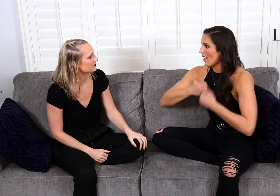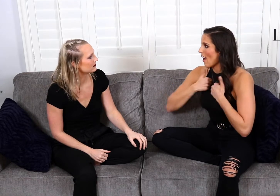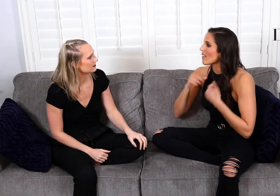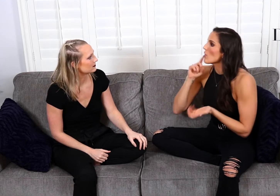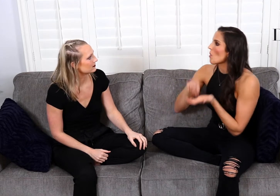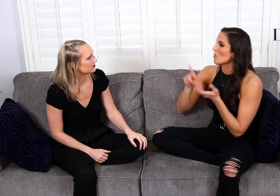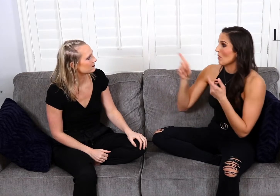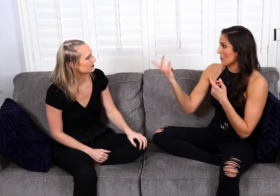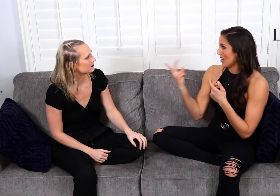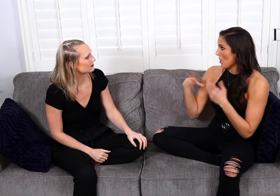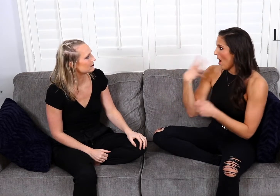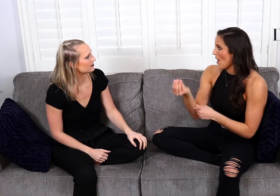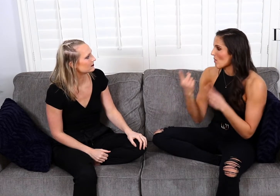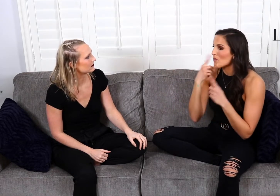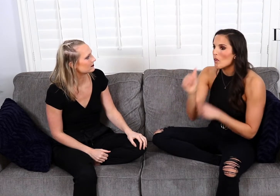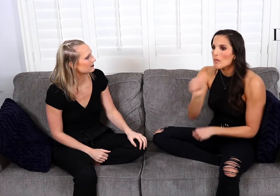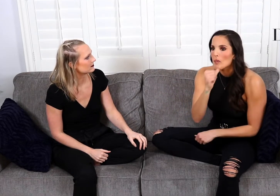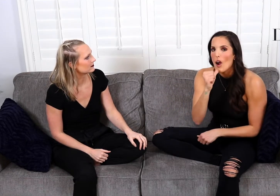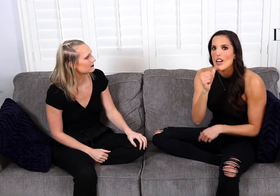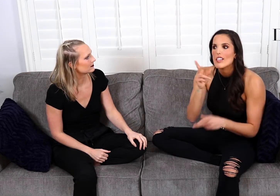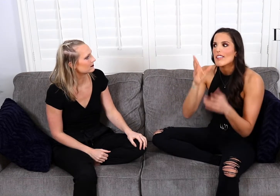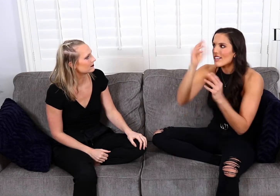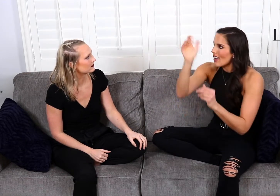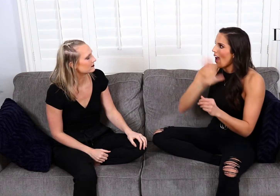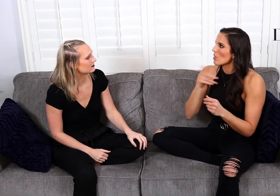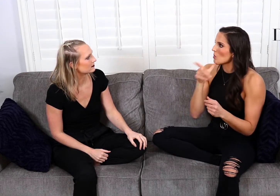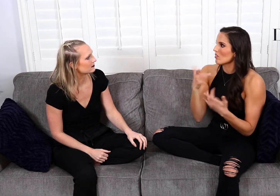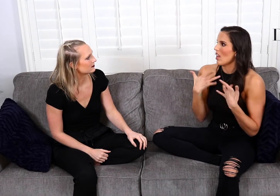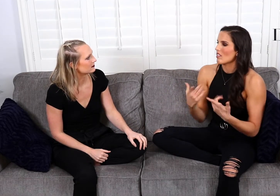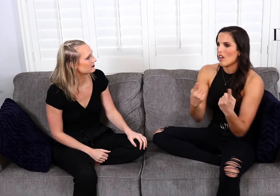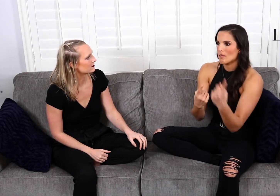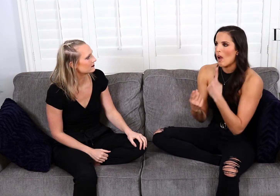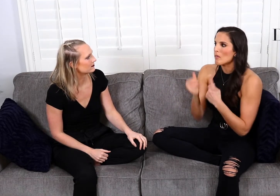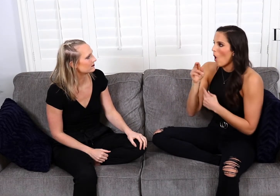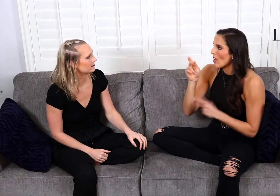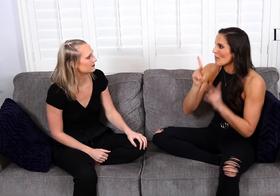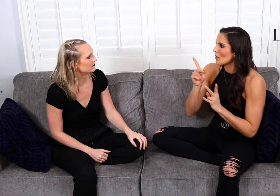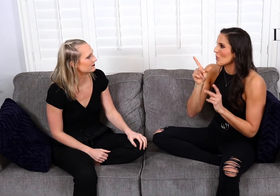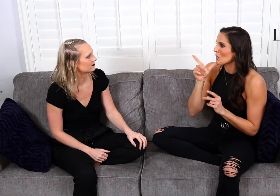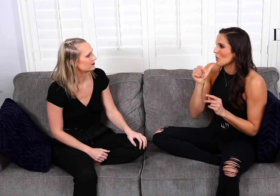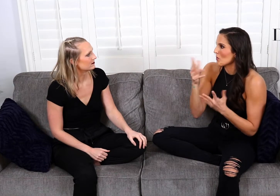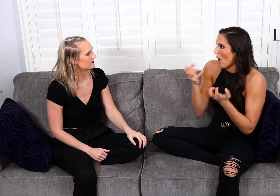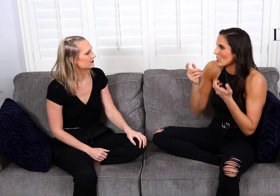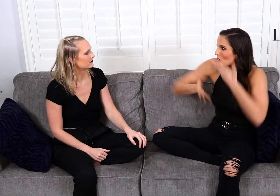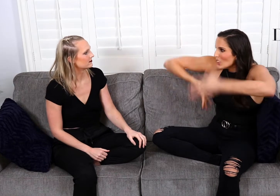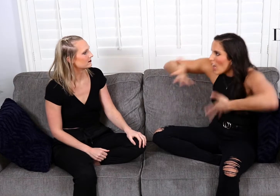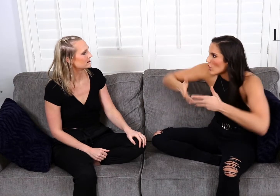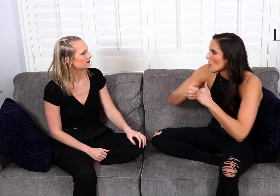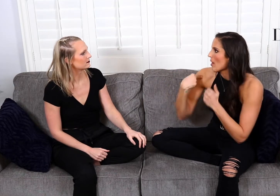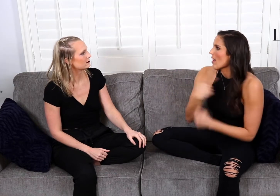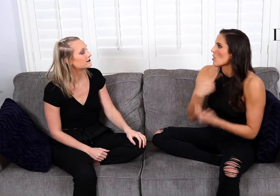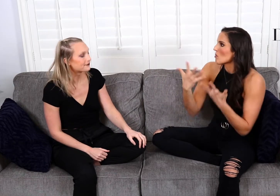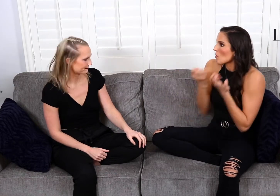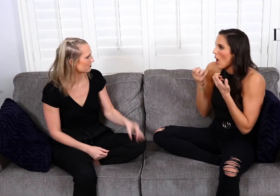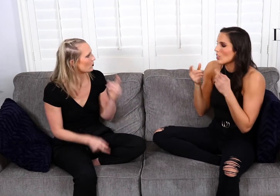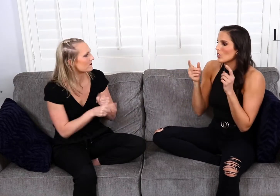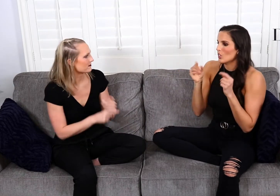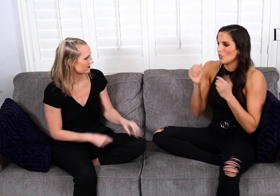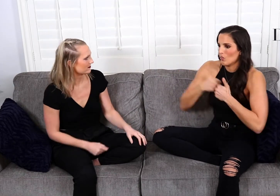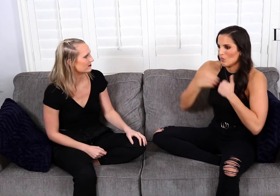I noticed when we go out to a bar or something and a lot of guys who come up to us are the ones who gesture with us who want to... -Right.